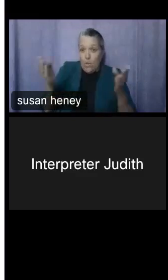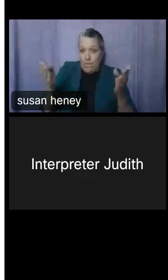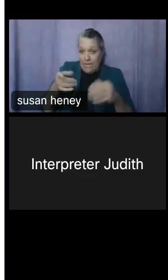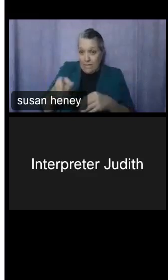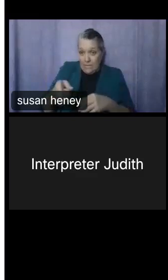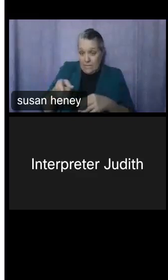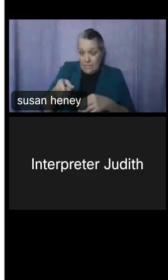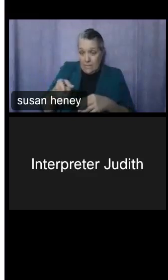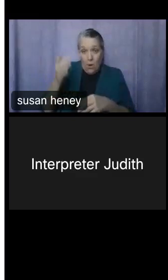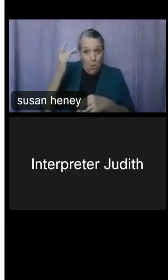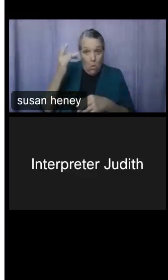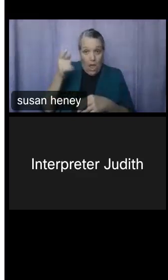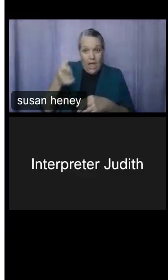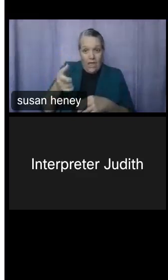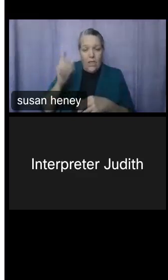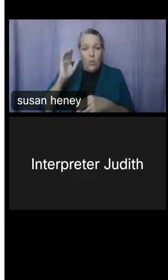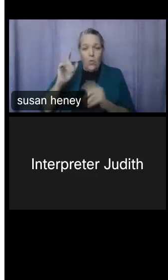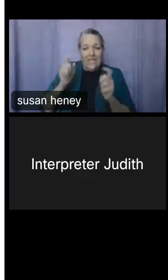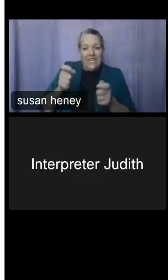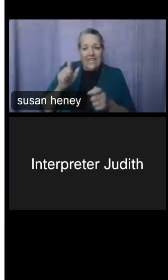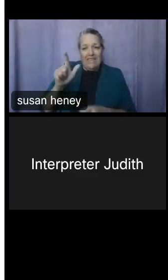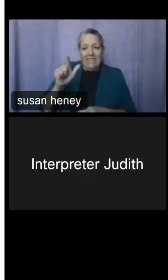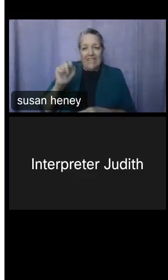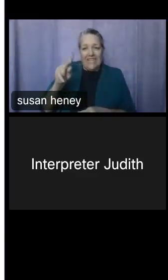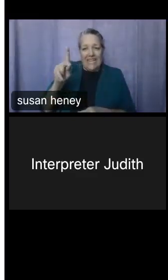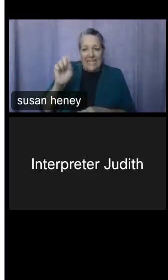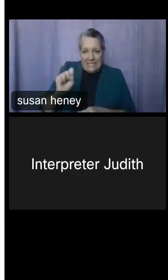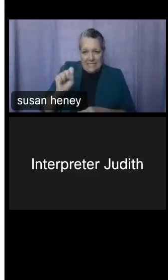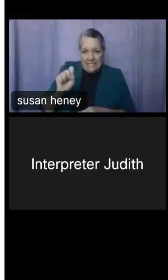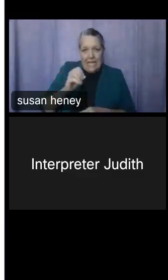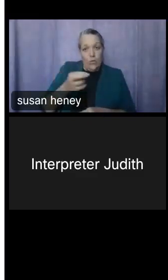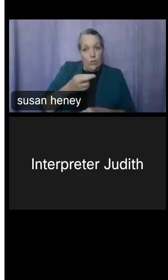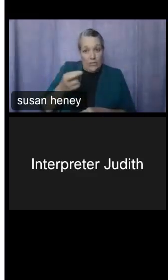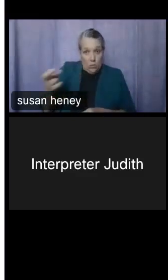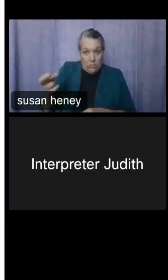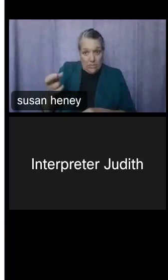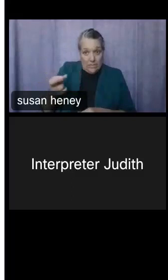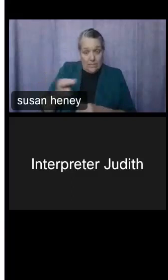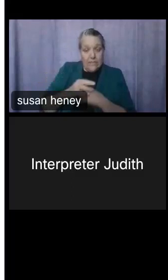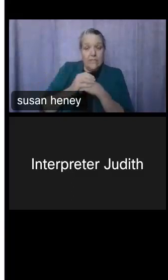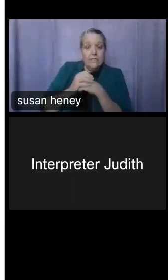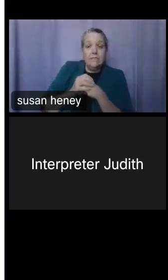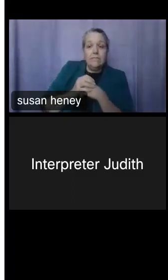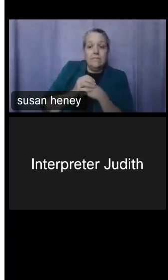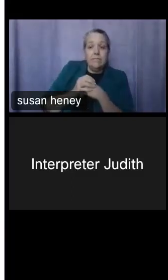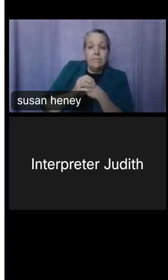where we will provide key links and other resources. Keep in mind you won't be able